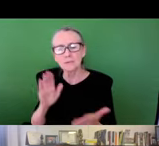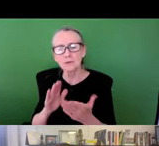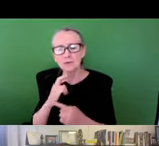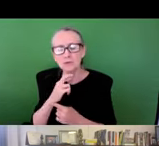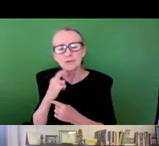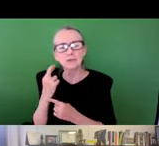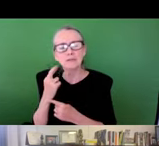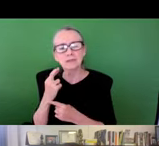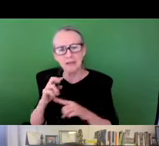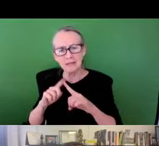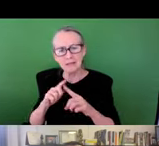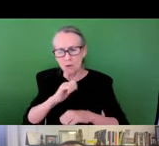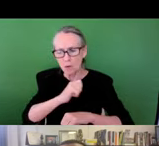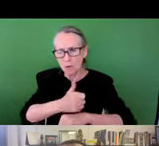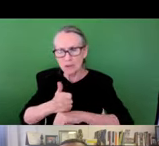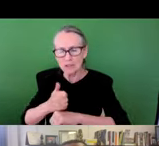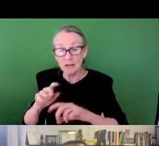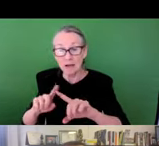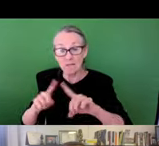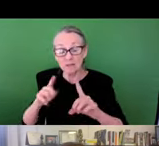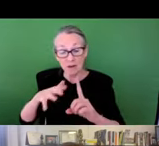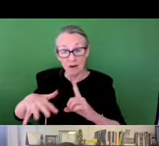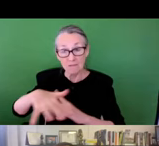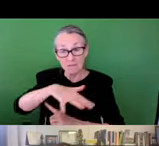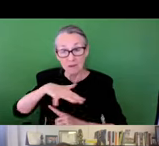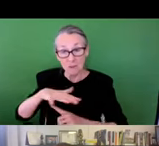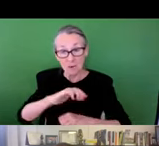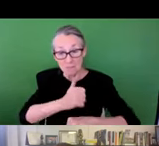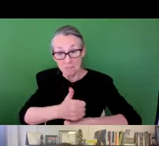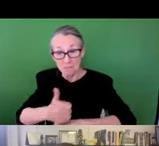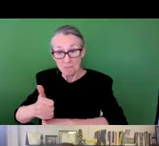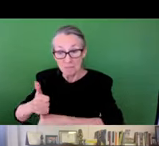risk and how the type of location conditions